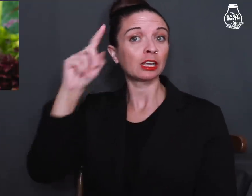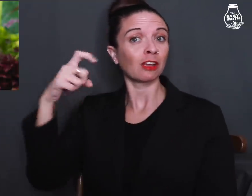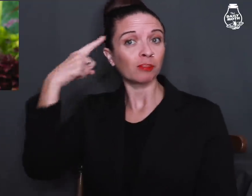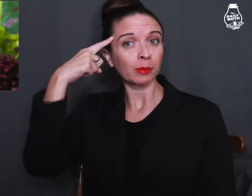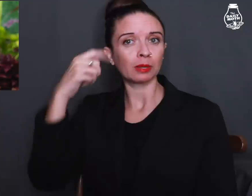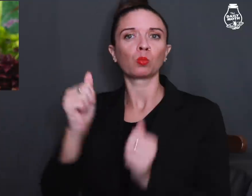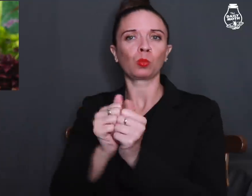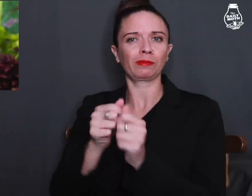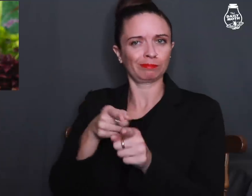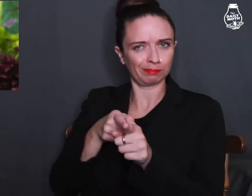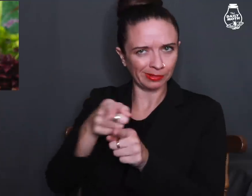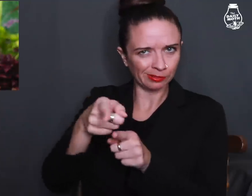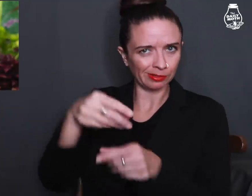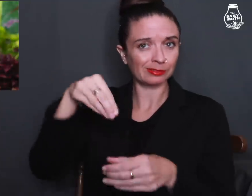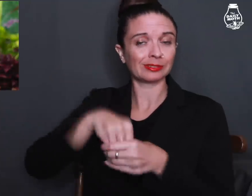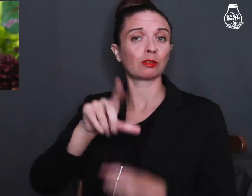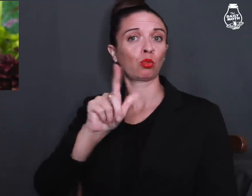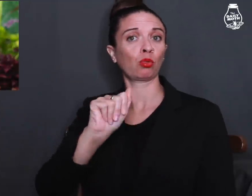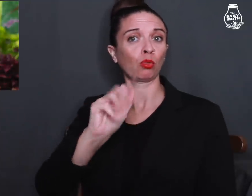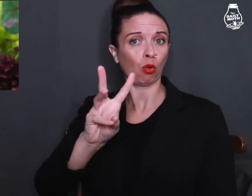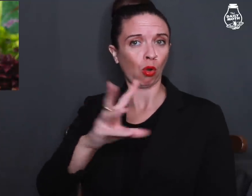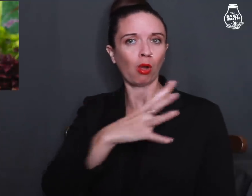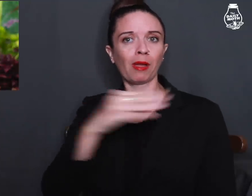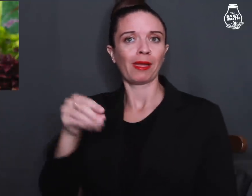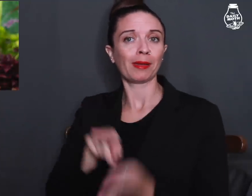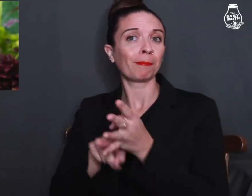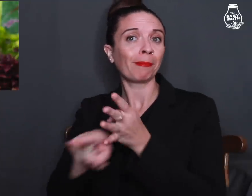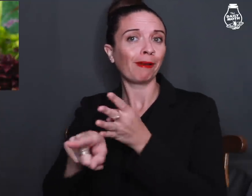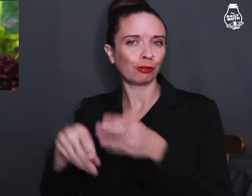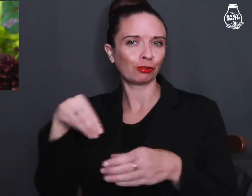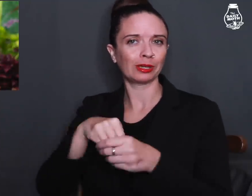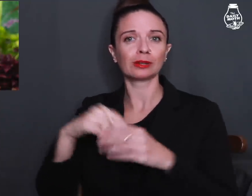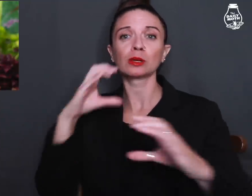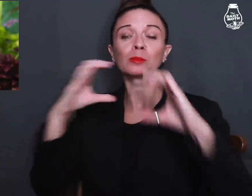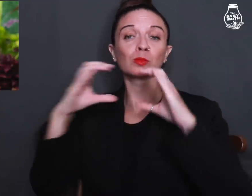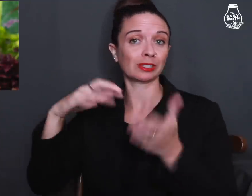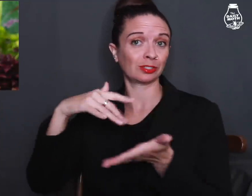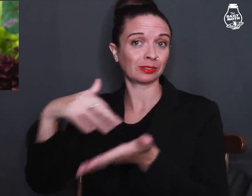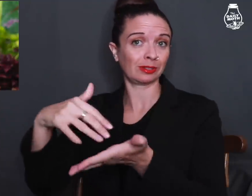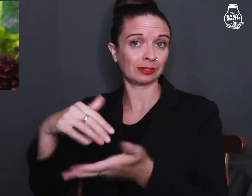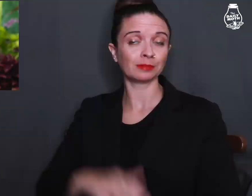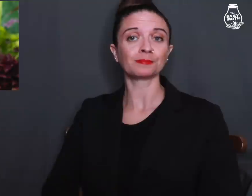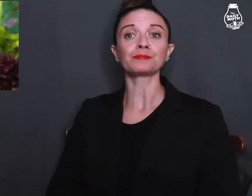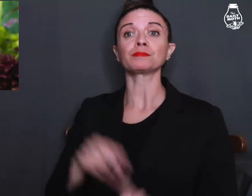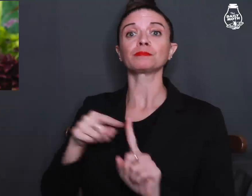and Government with a specialization in Law and a minor in Communication Studies.